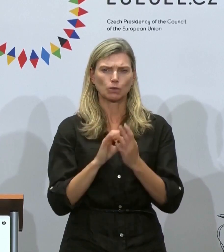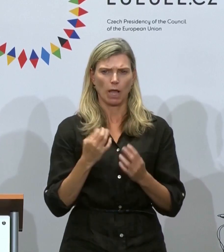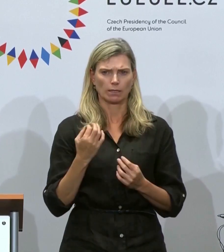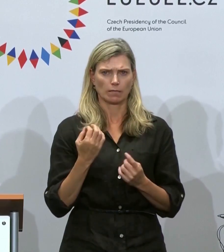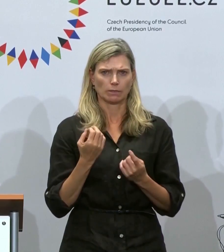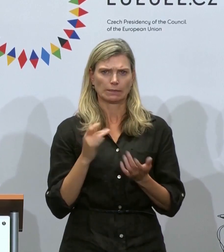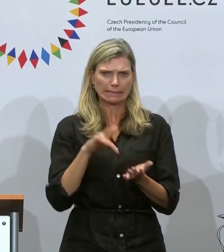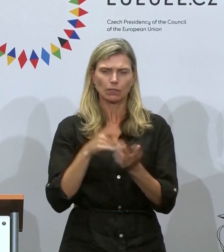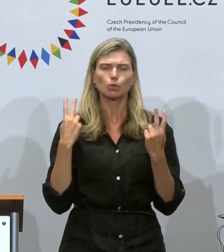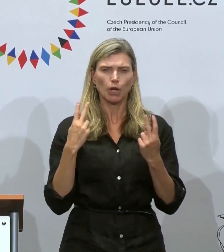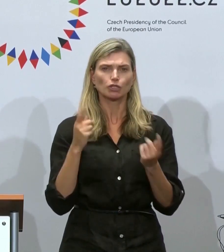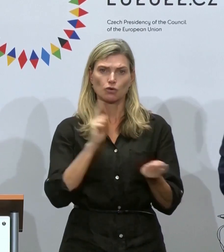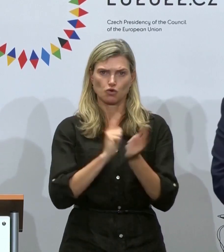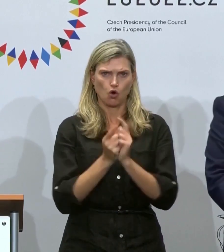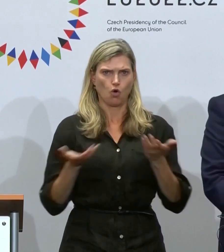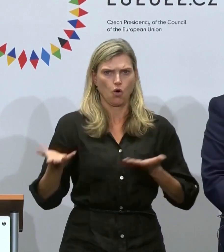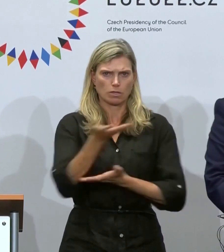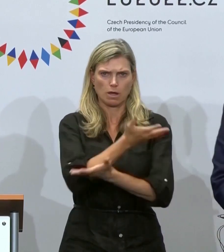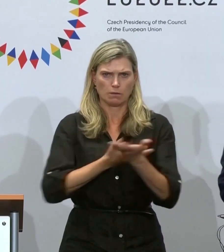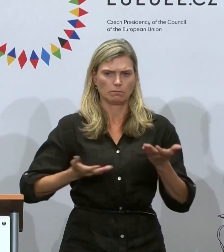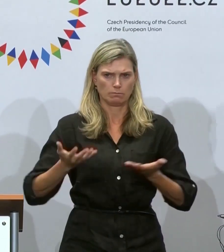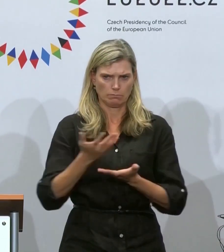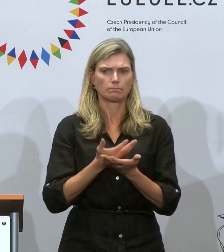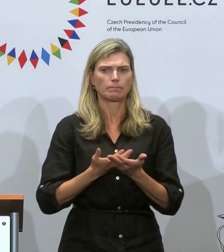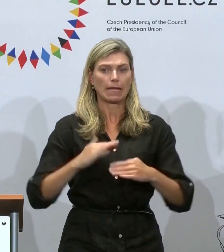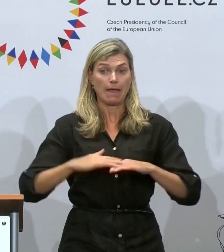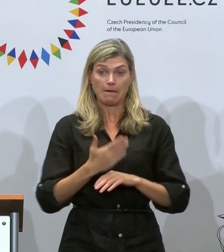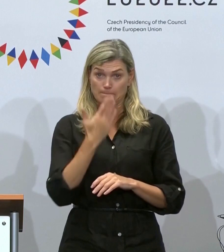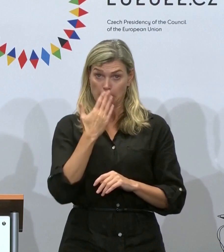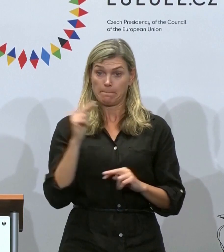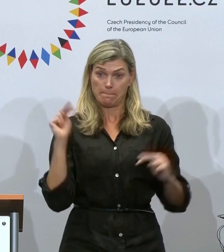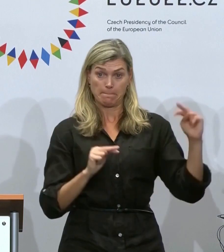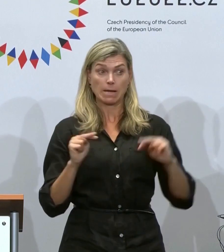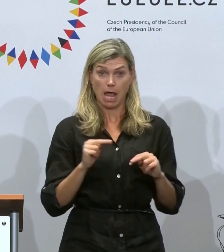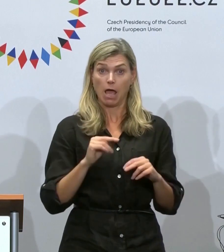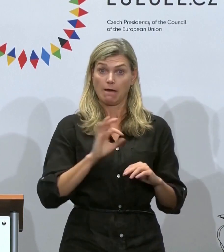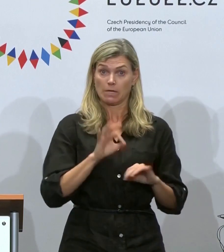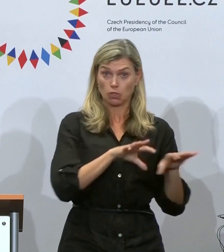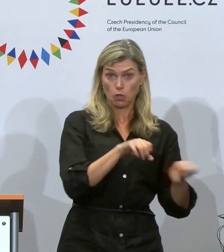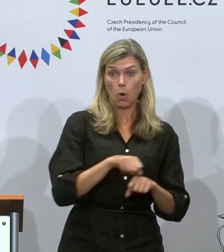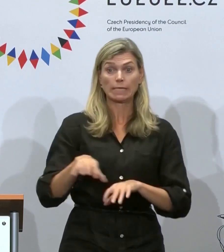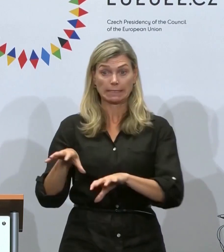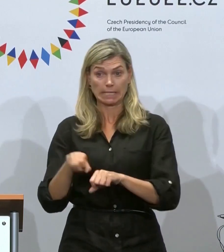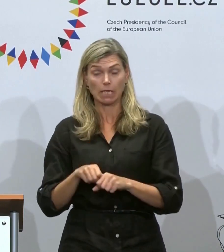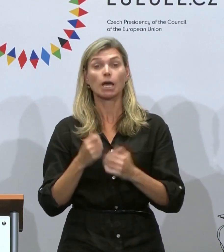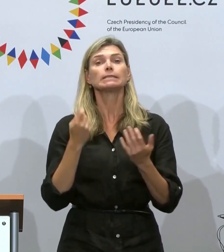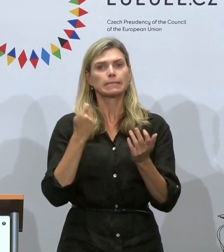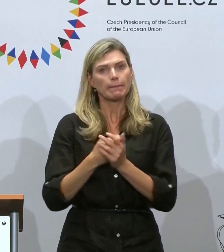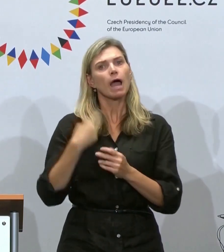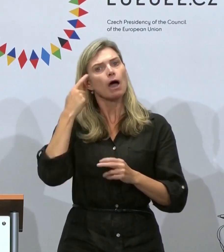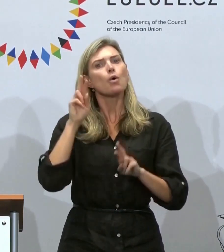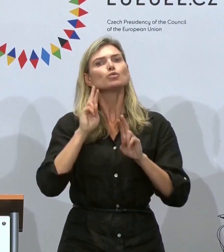account, I think, everyone's concerns and that I am hoping that in the coming days we